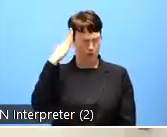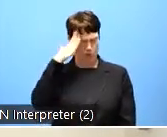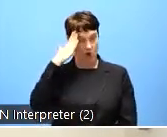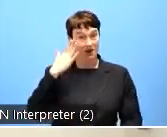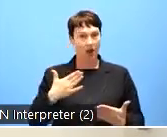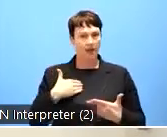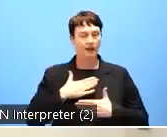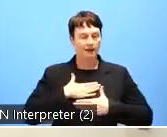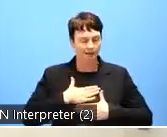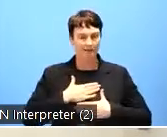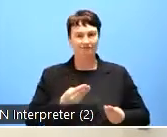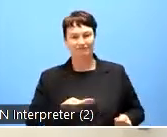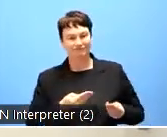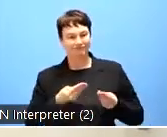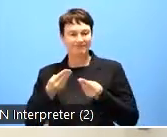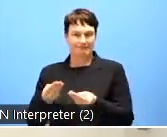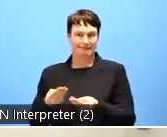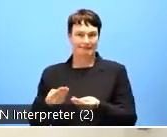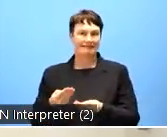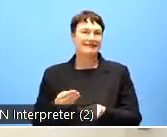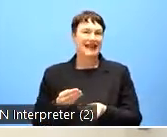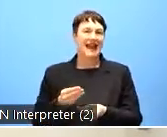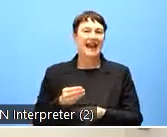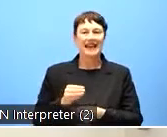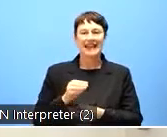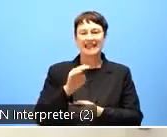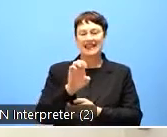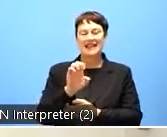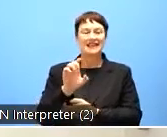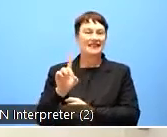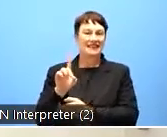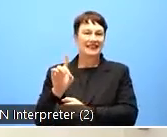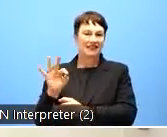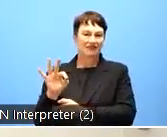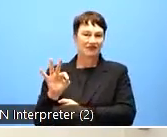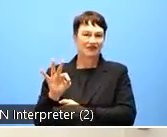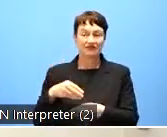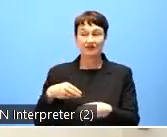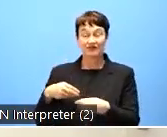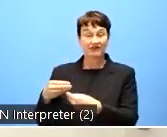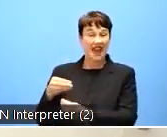European Disability Forum, represented today by one and only Alejandro Moledo who is deputy